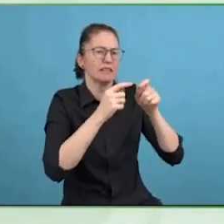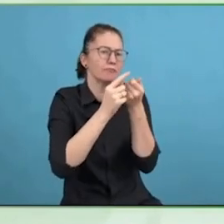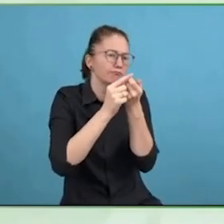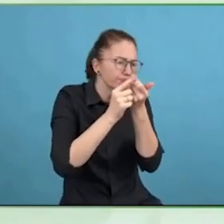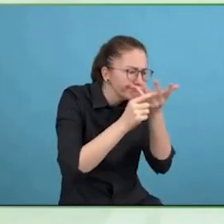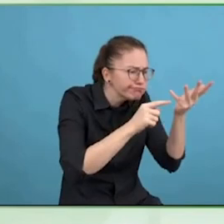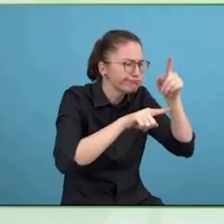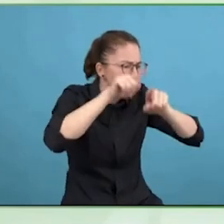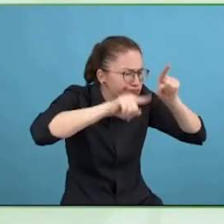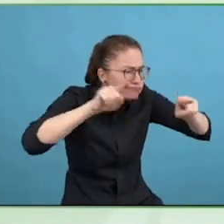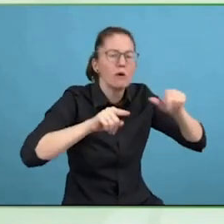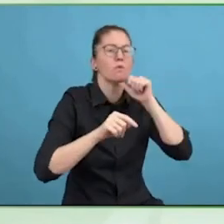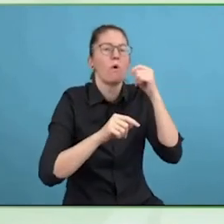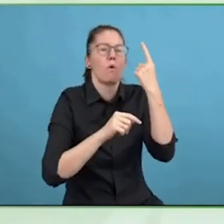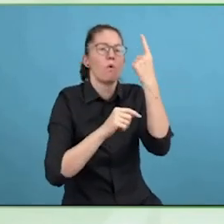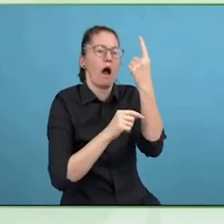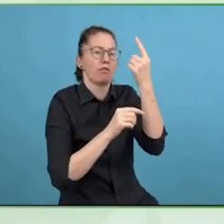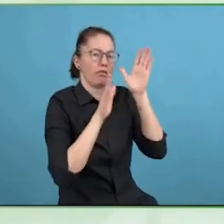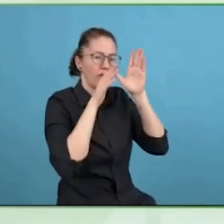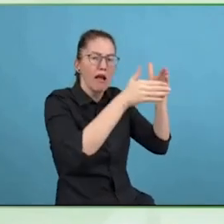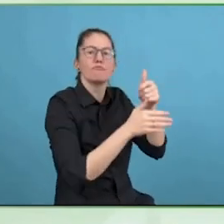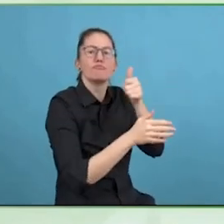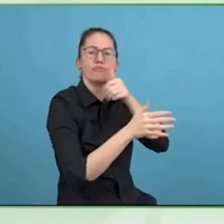OK, thank you very much, Christopher.